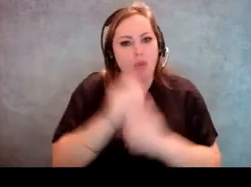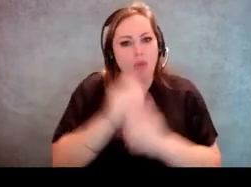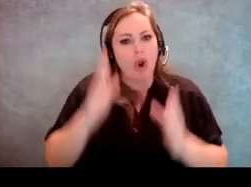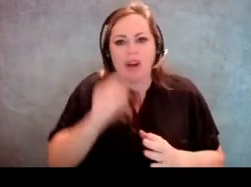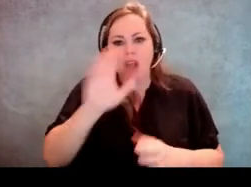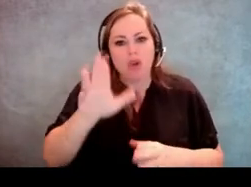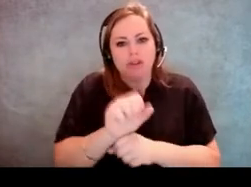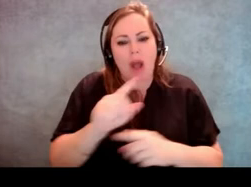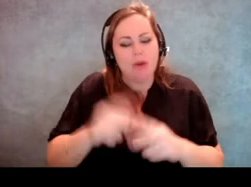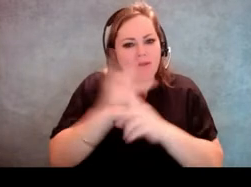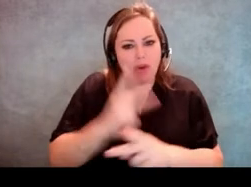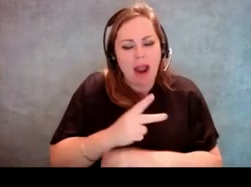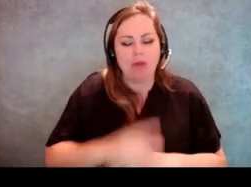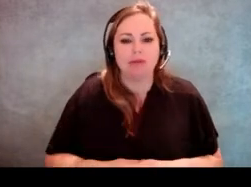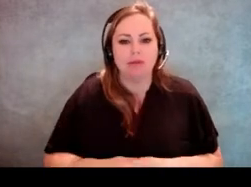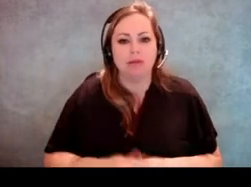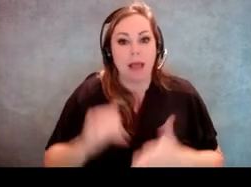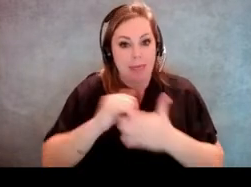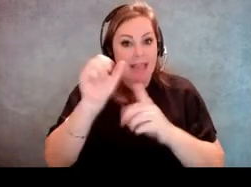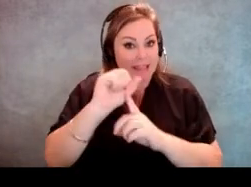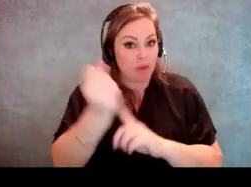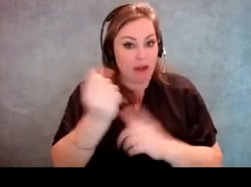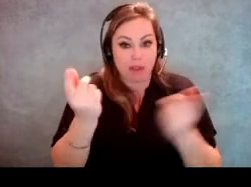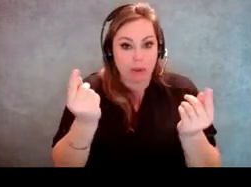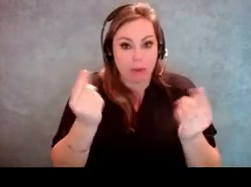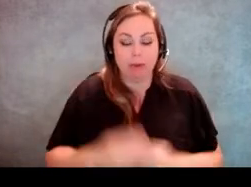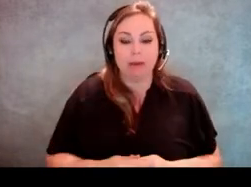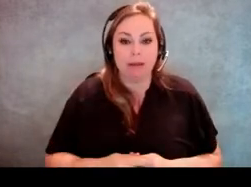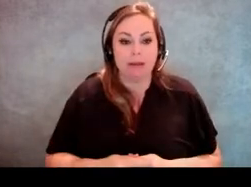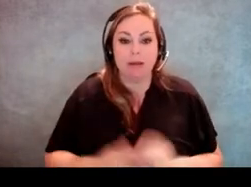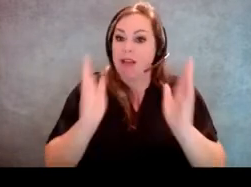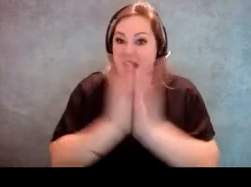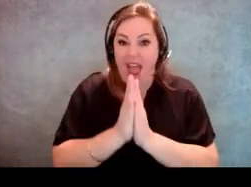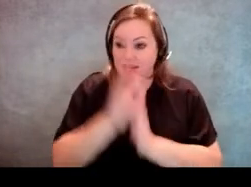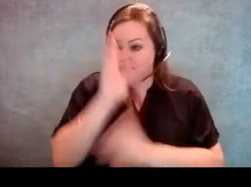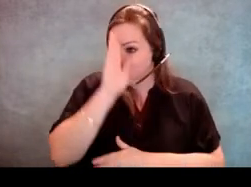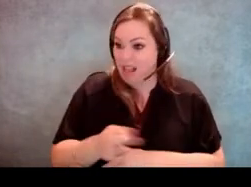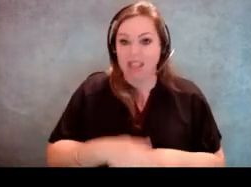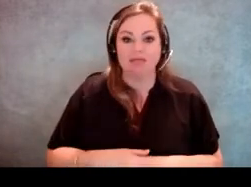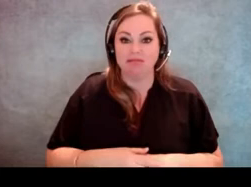In that situation, I just always, you know, ask, I always ask individuals no matter who they are,